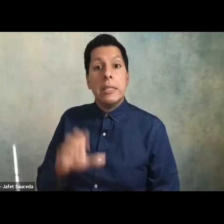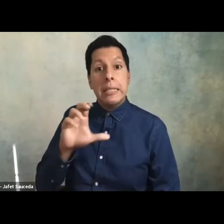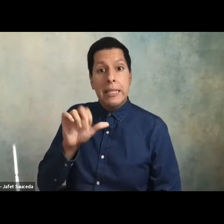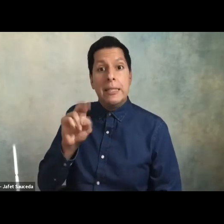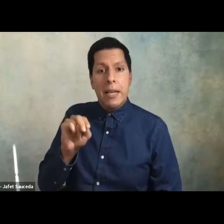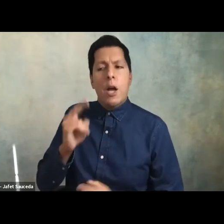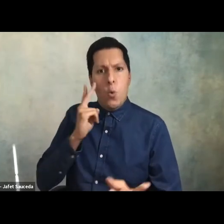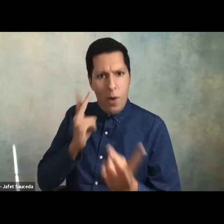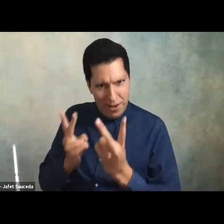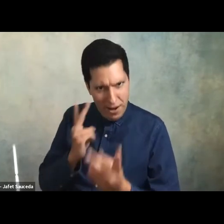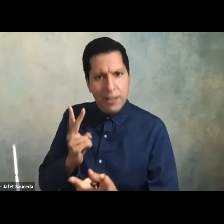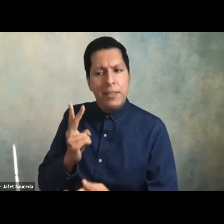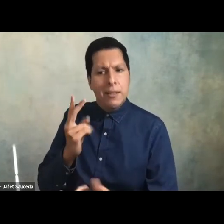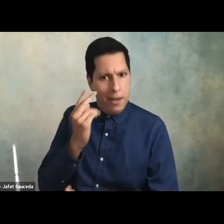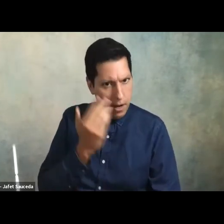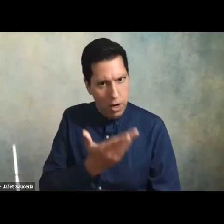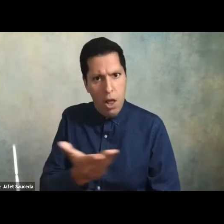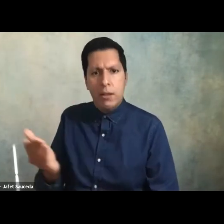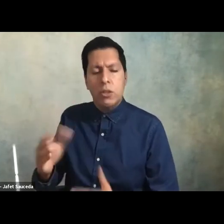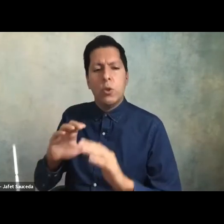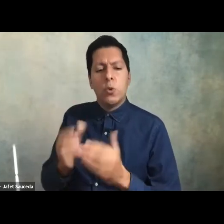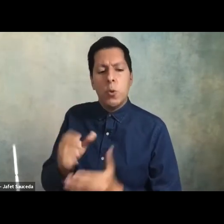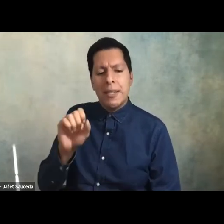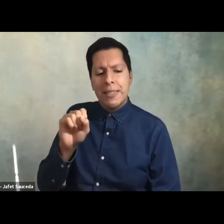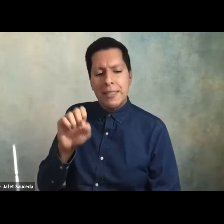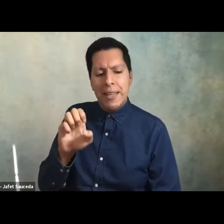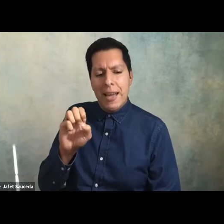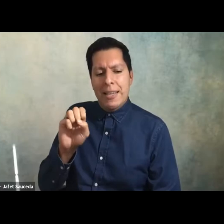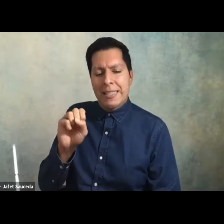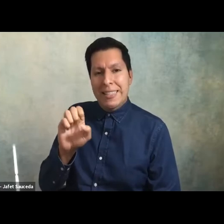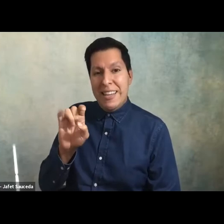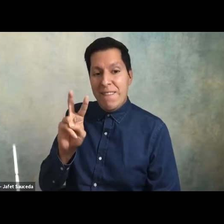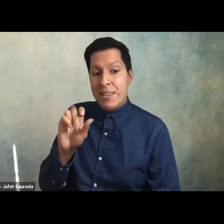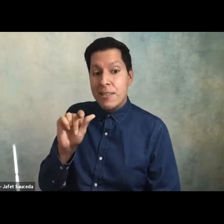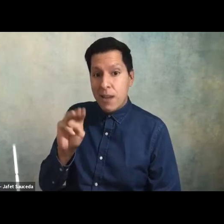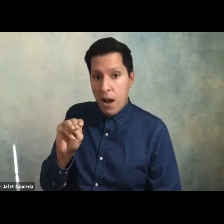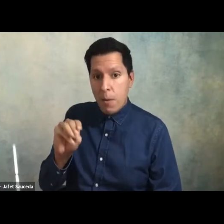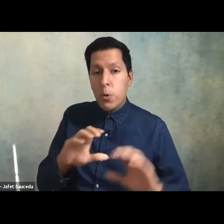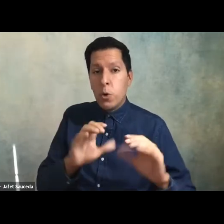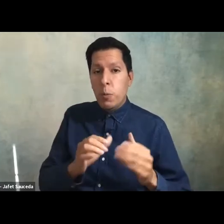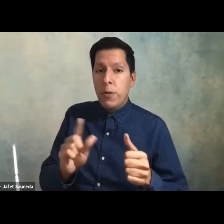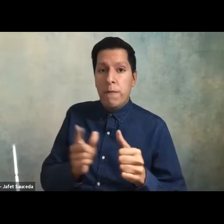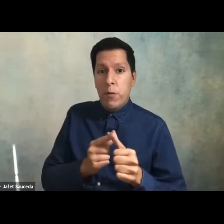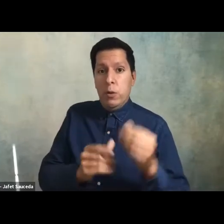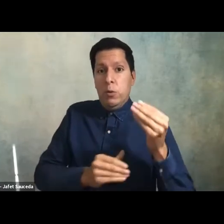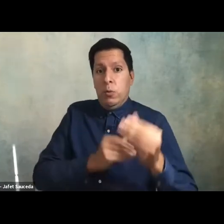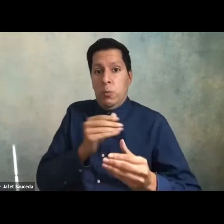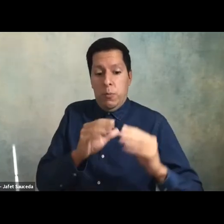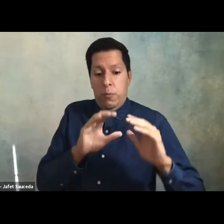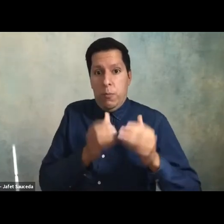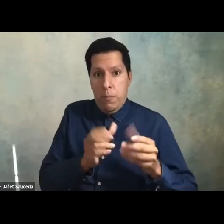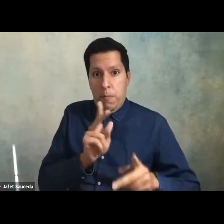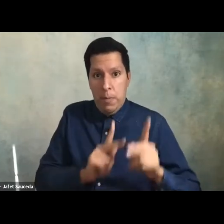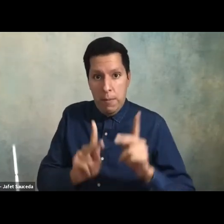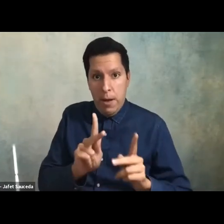acknowledges the Sesevitam the first people of this ancestral and unseated territory of Sesevitam